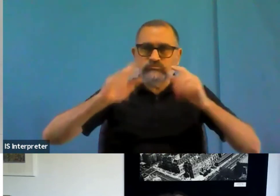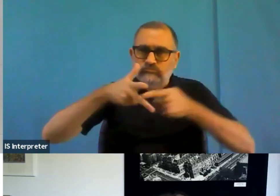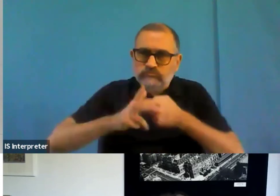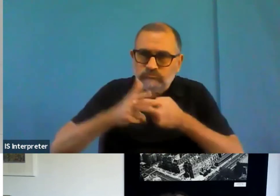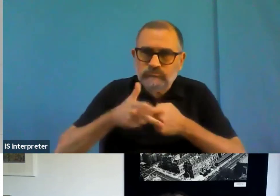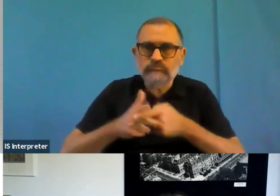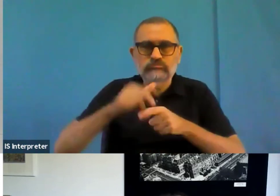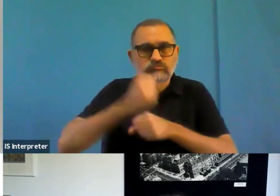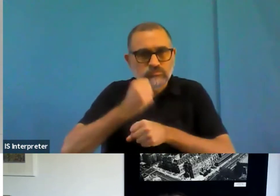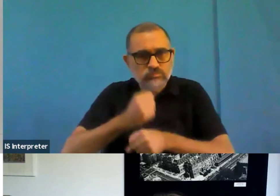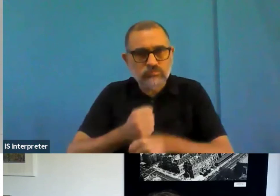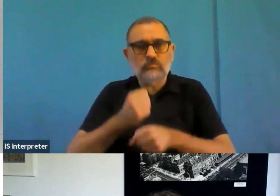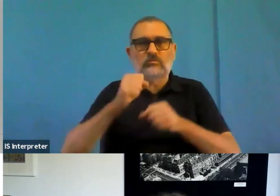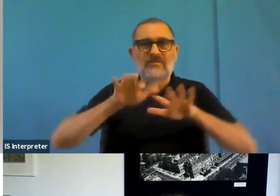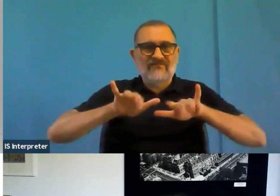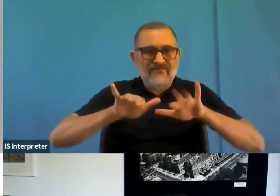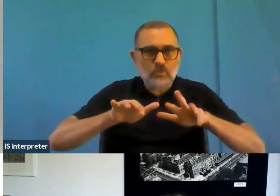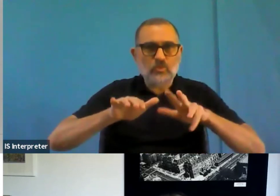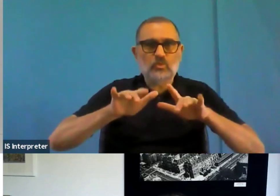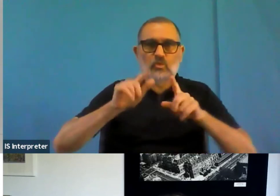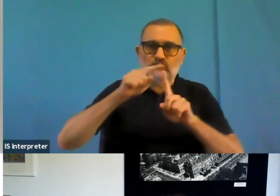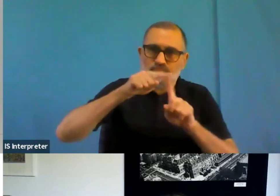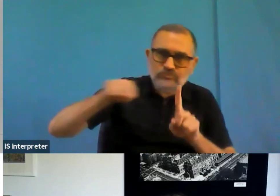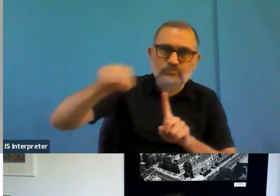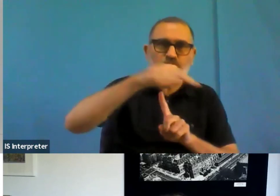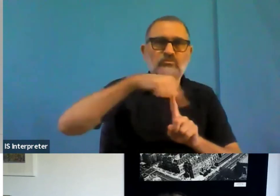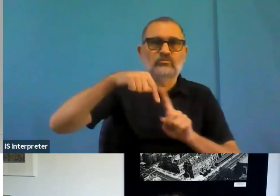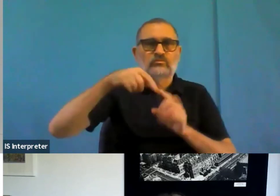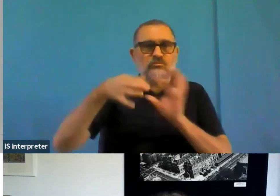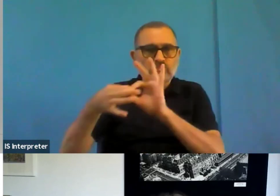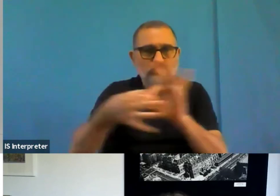sector information and websites, when it's never been more essential, as we move towards